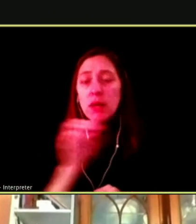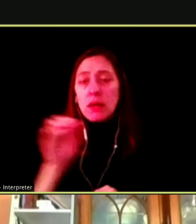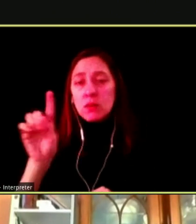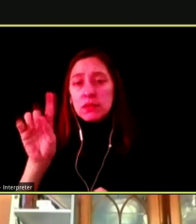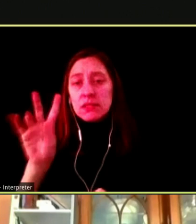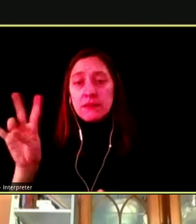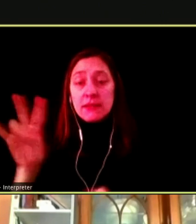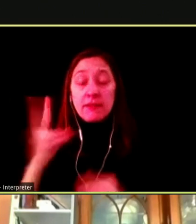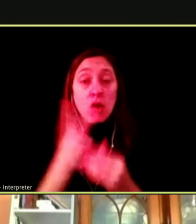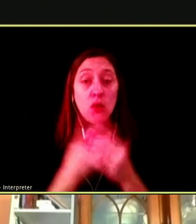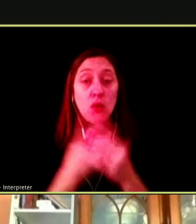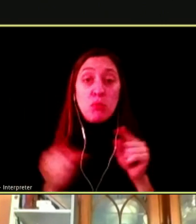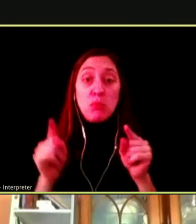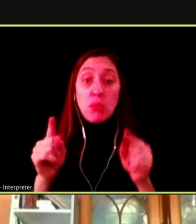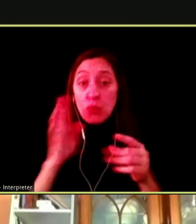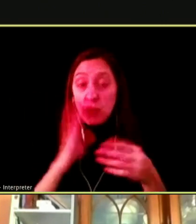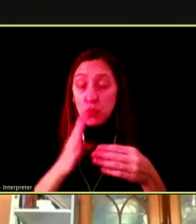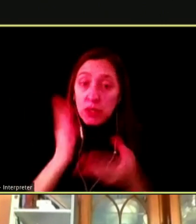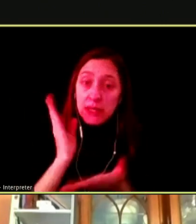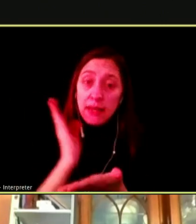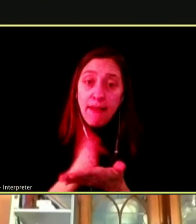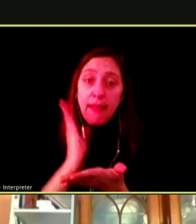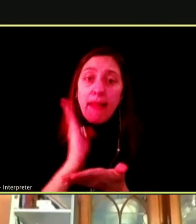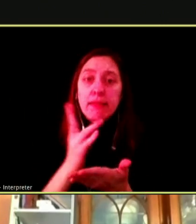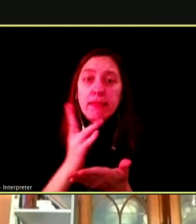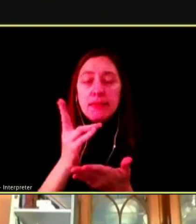OF THEM WOULD END THE SALE OF FLAVORED TOBACCO PRODUCTS.